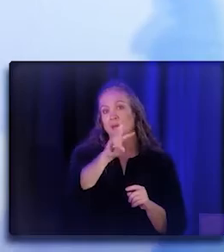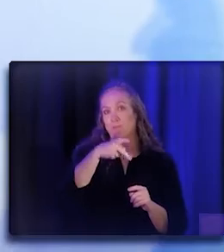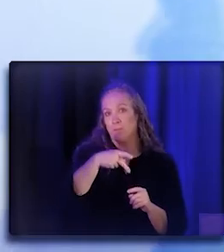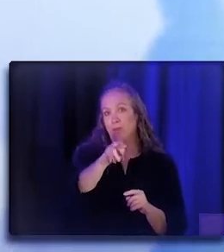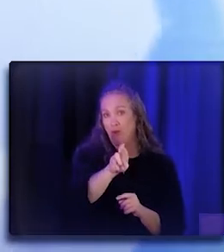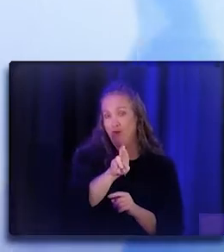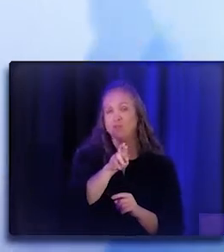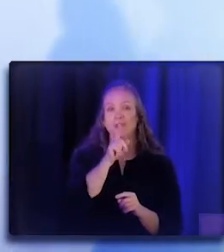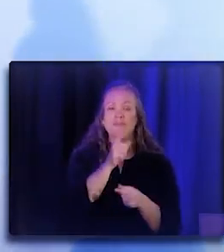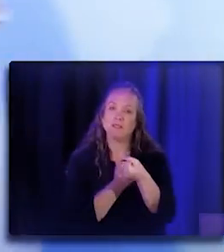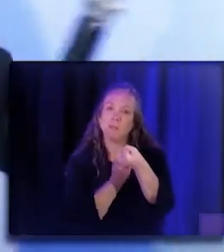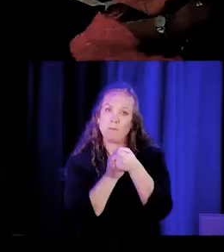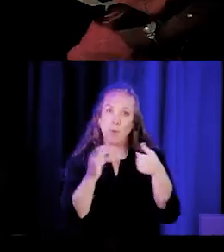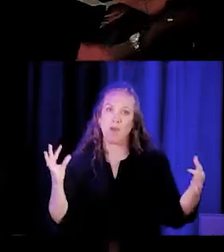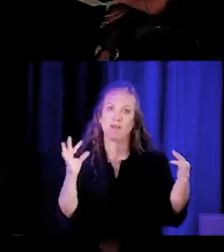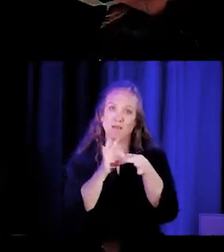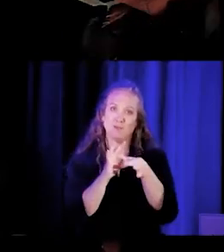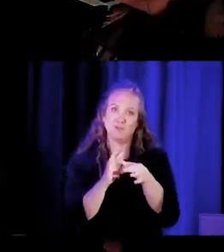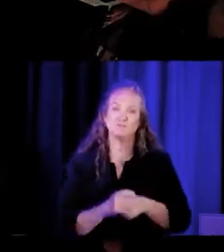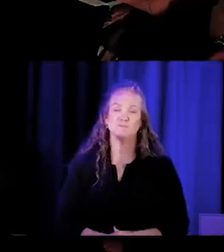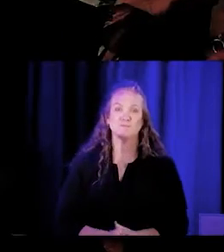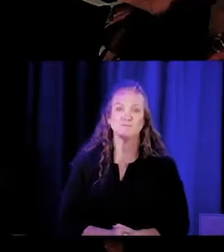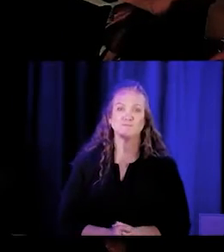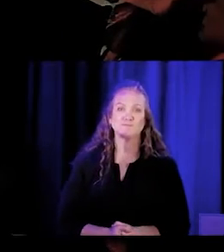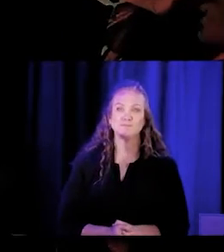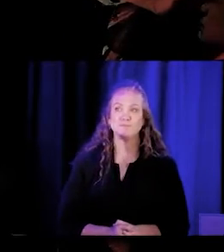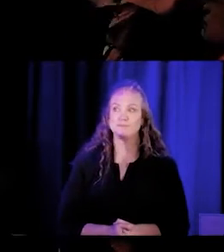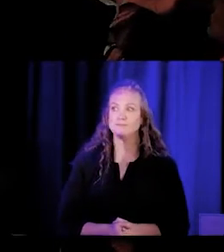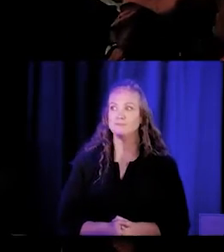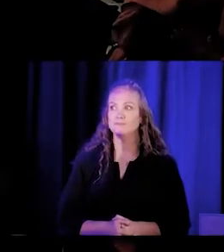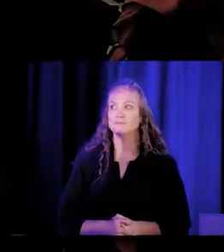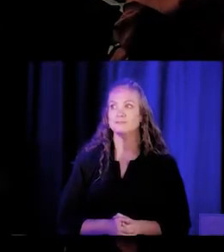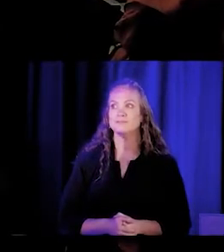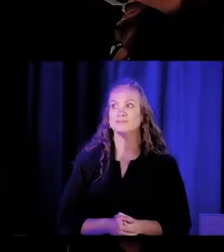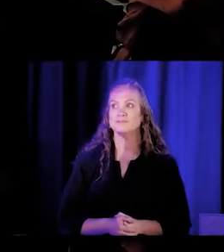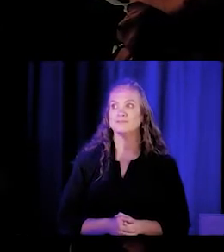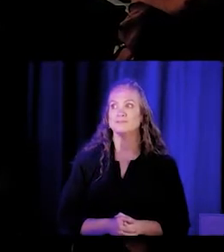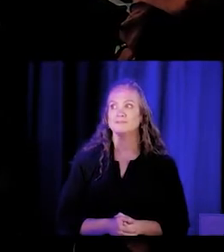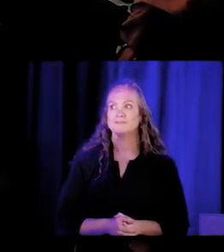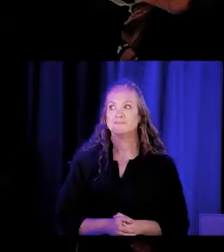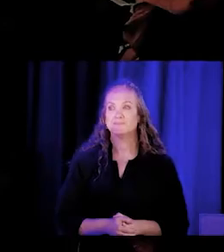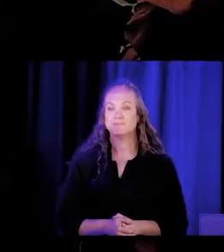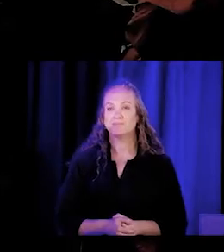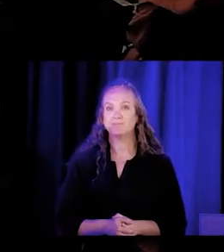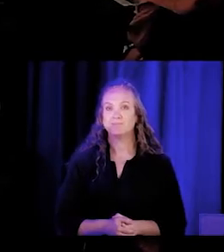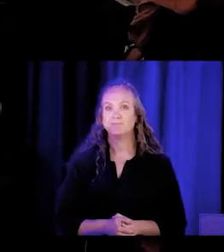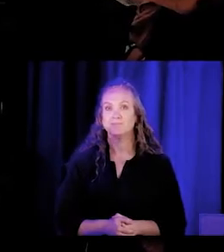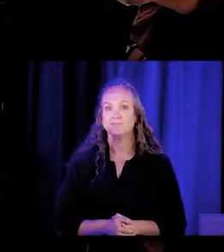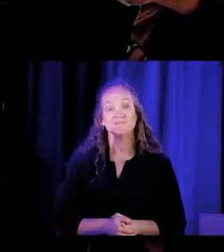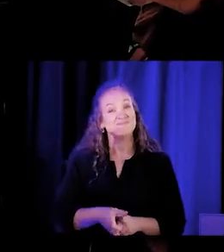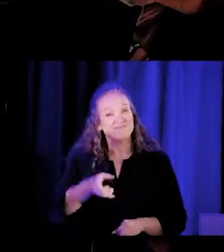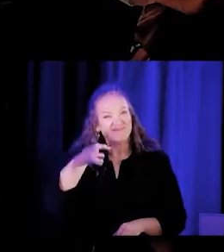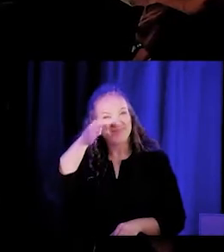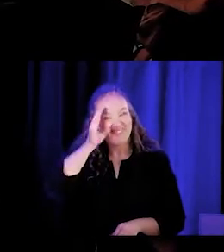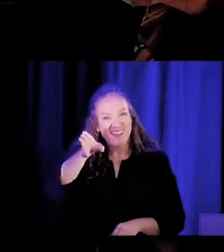Thank you. (audience applauding) Hello, hi, good afternoon.